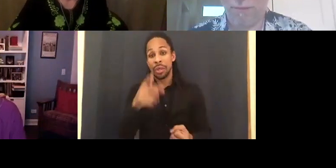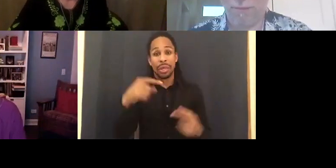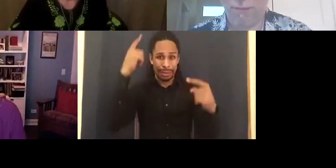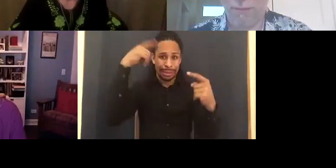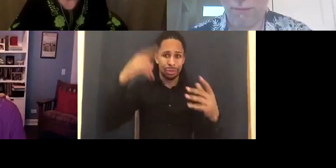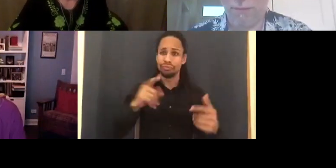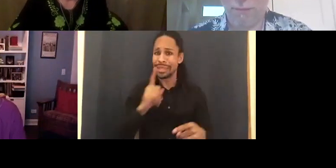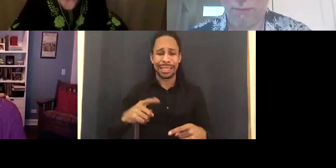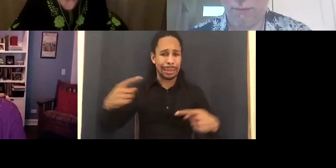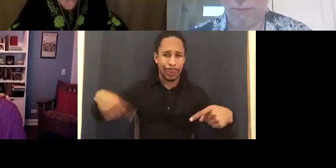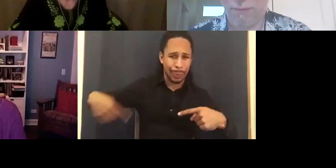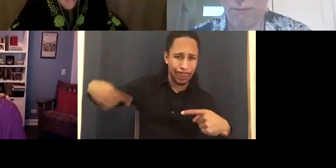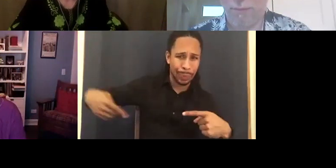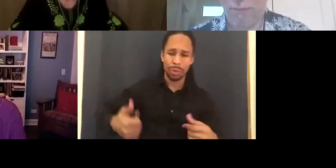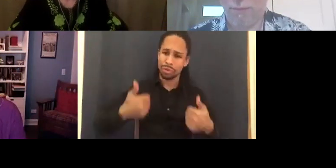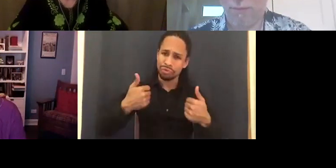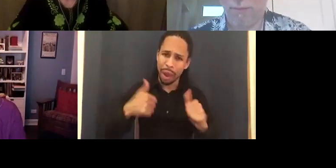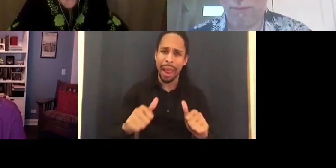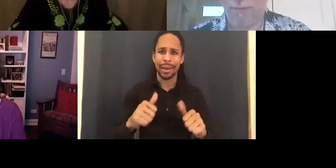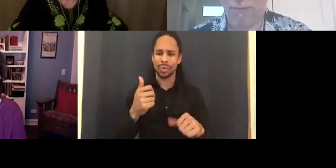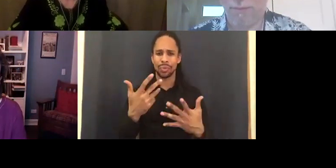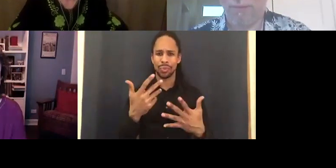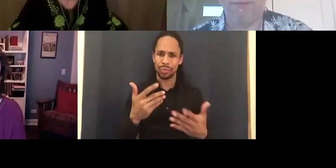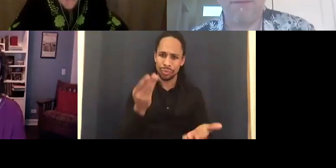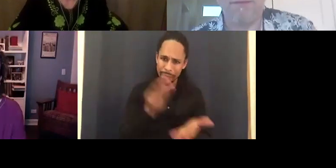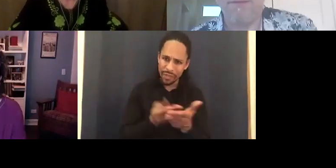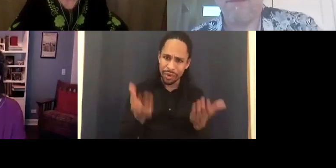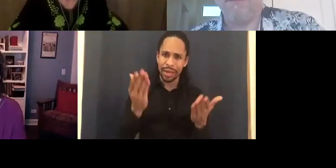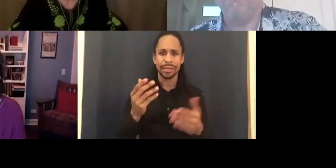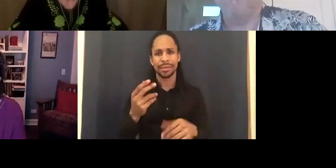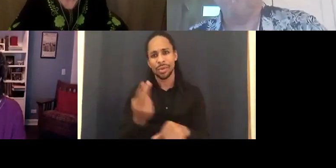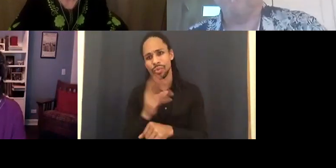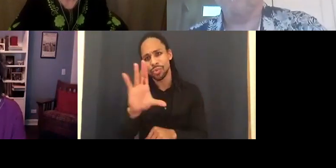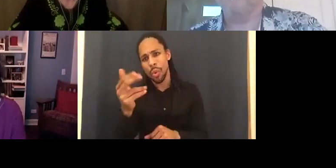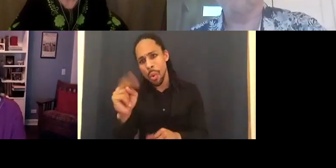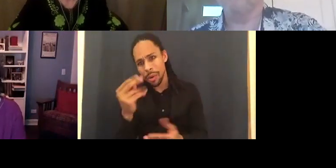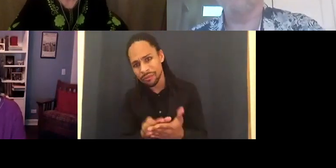You're often using your own money. You have another job, at least one.